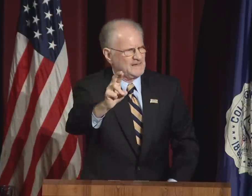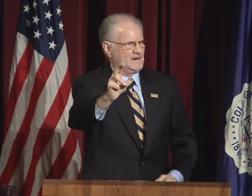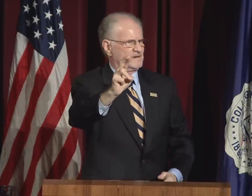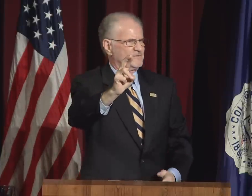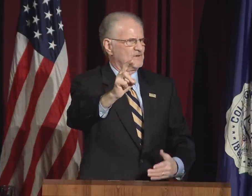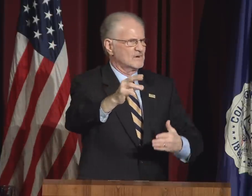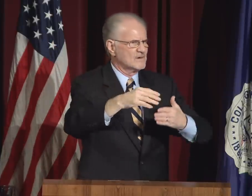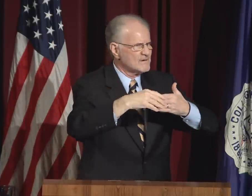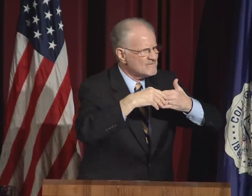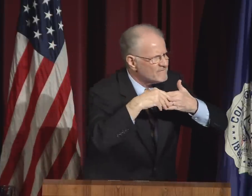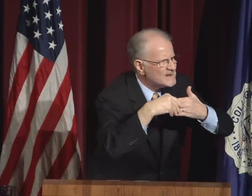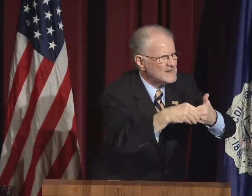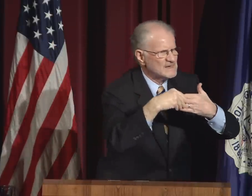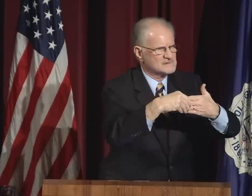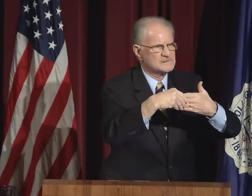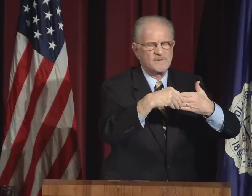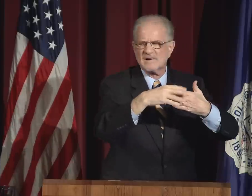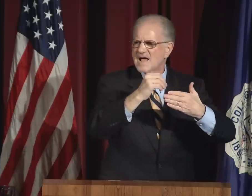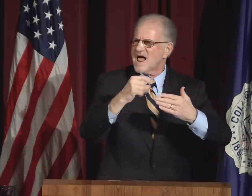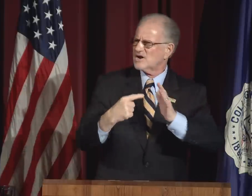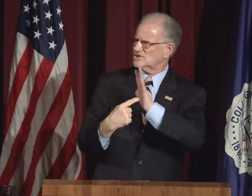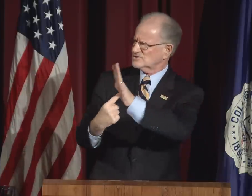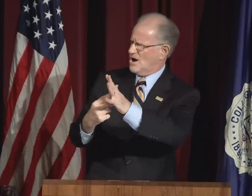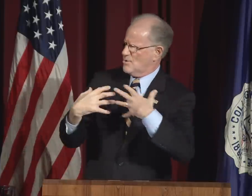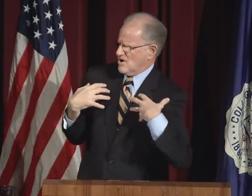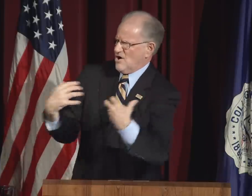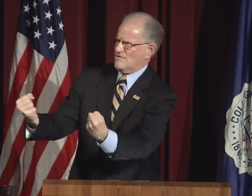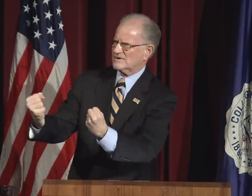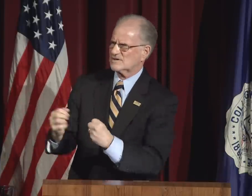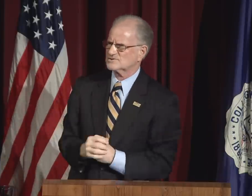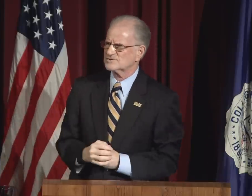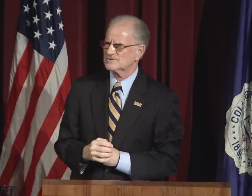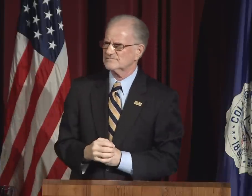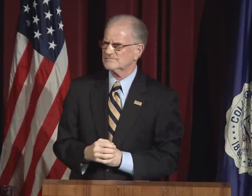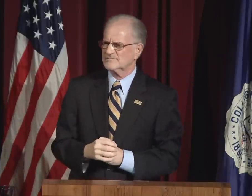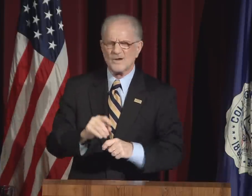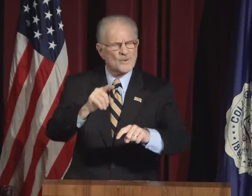But to live up to them, we must be wise, respectful,